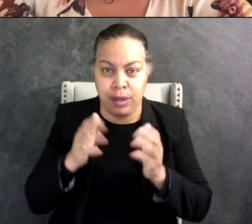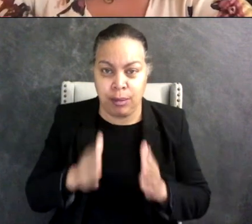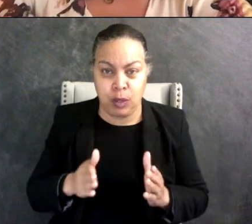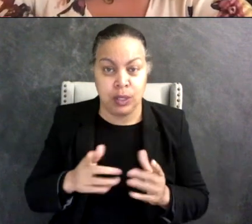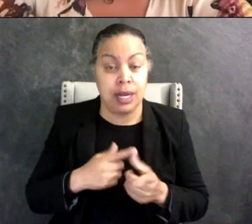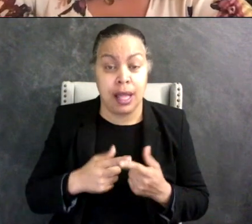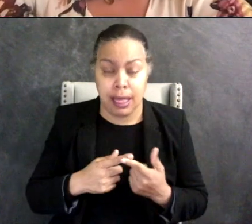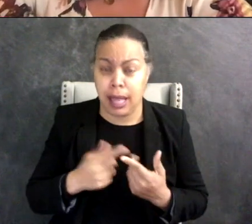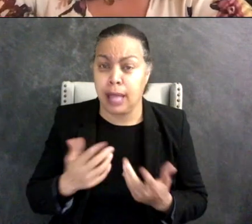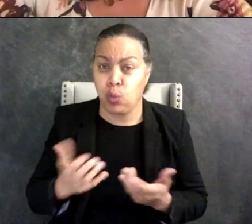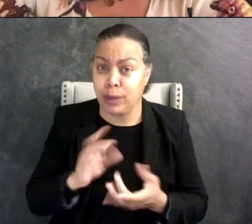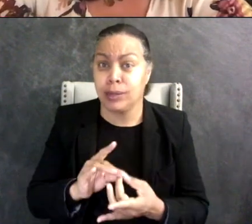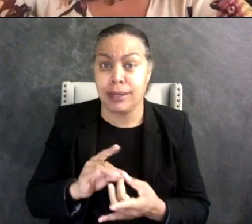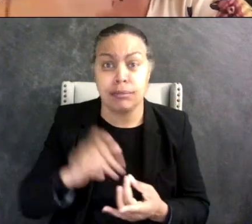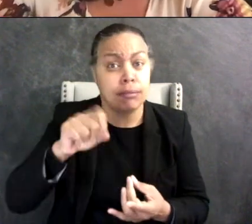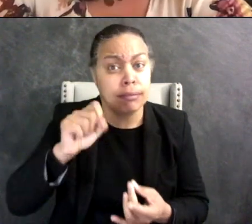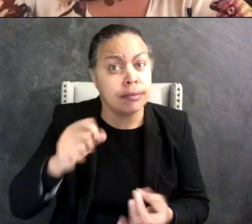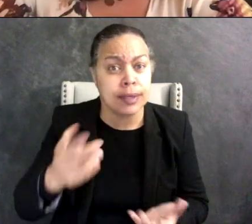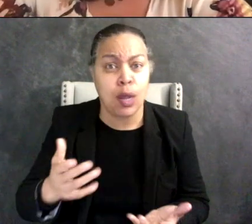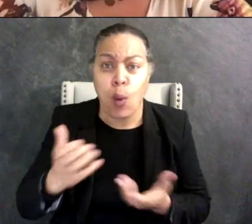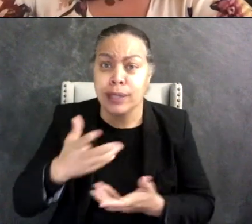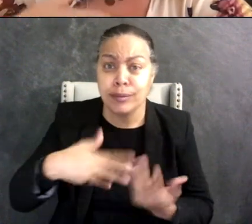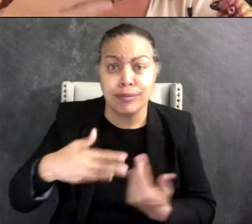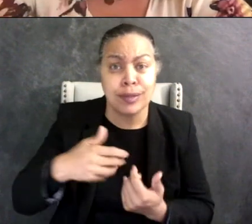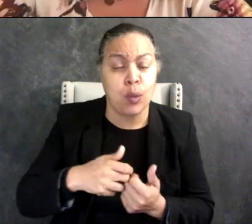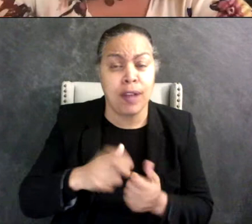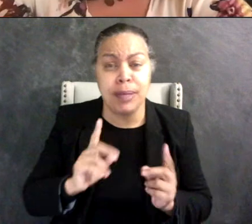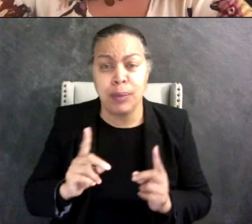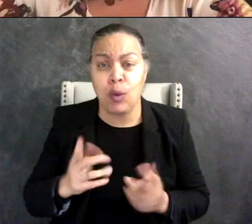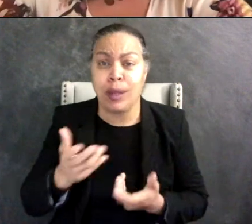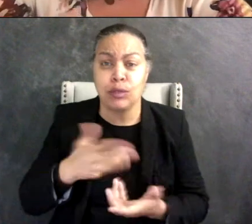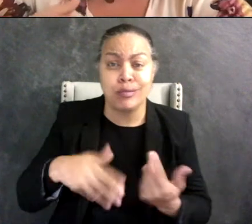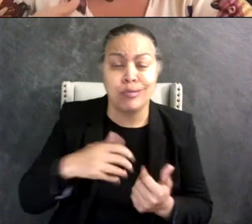and she wants connection and wants to be around us and wants to be around other people but